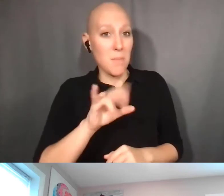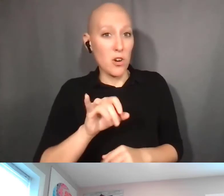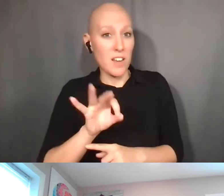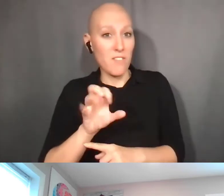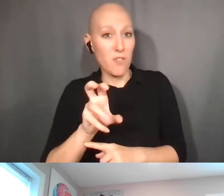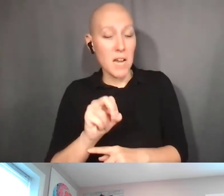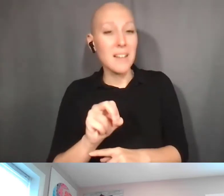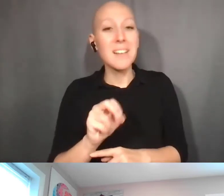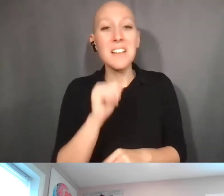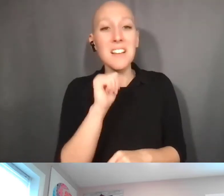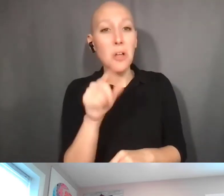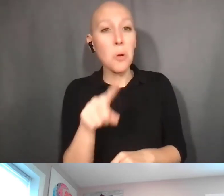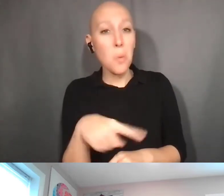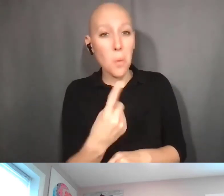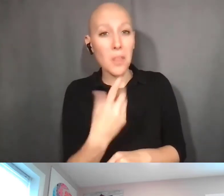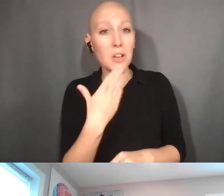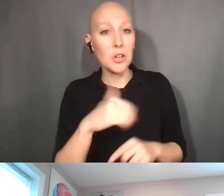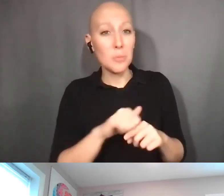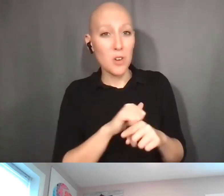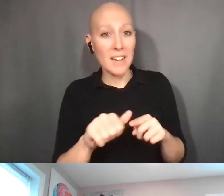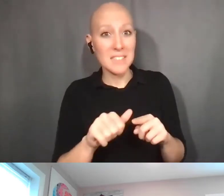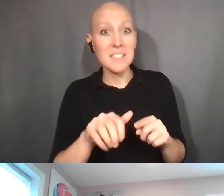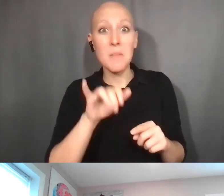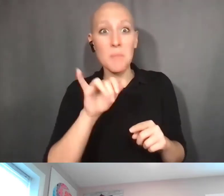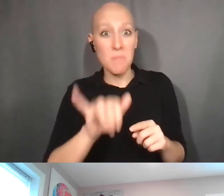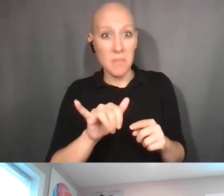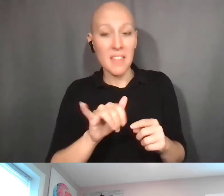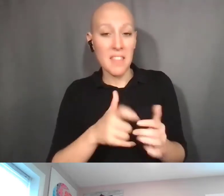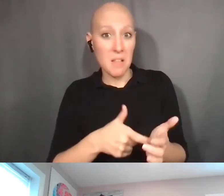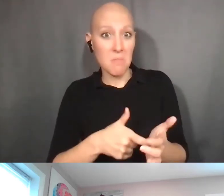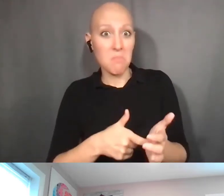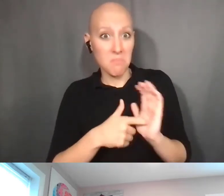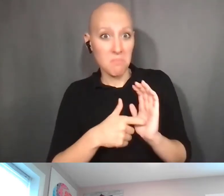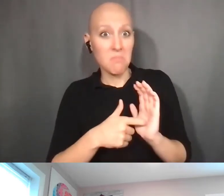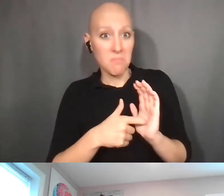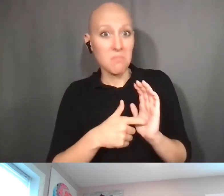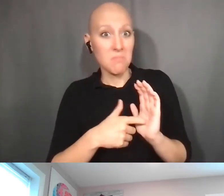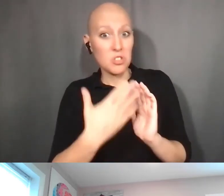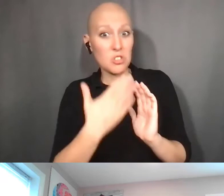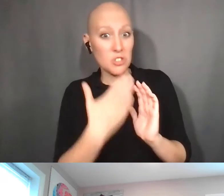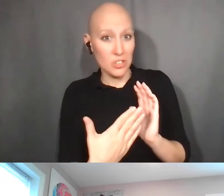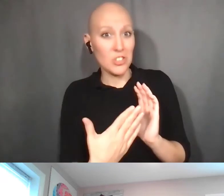Because you as the investigator are not responsible for reporting to us.